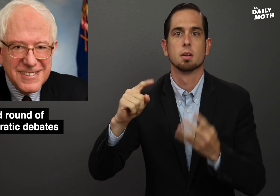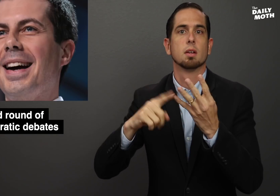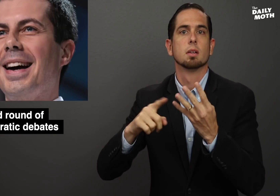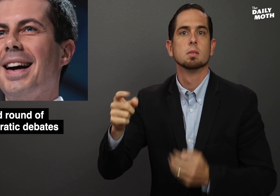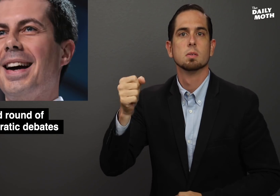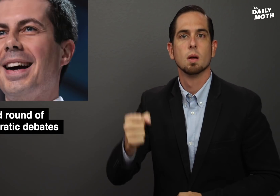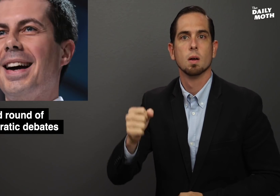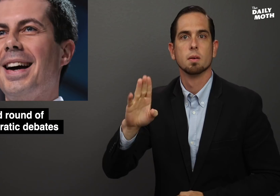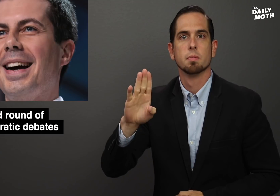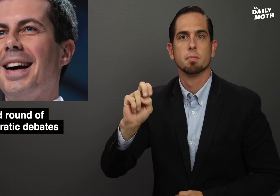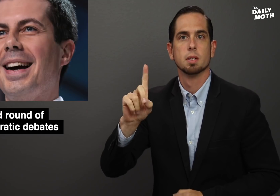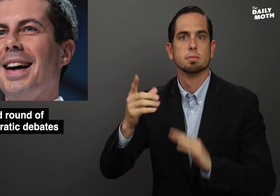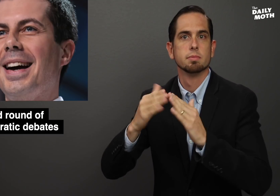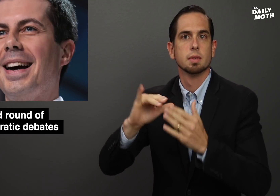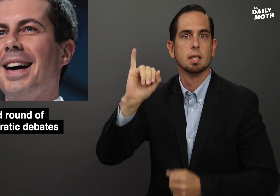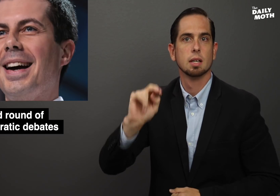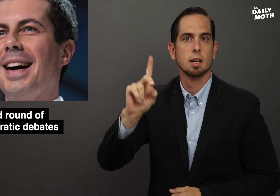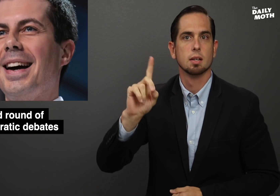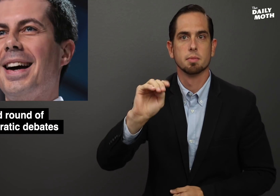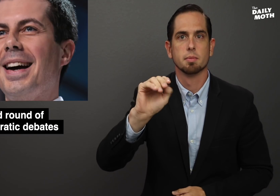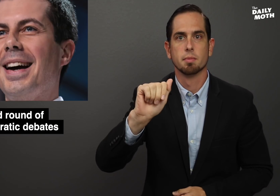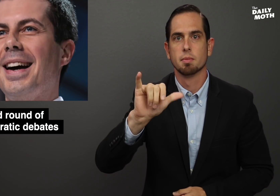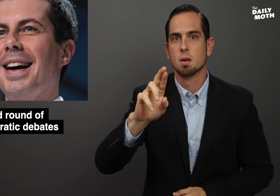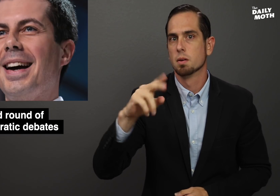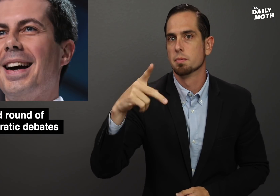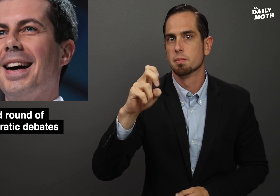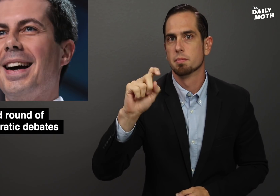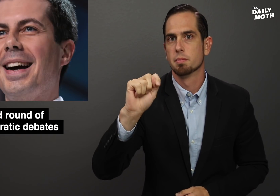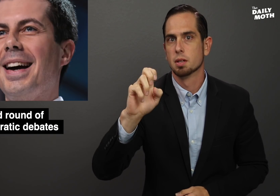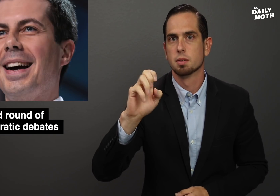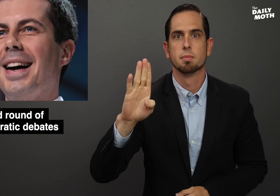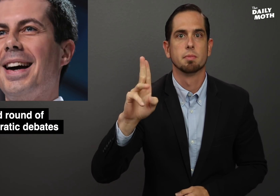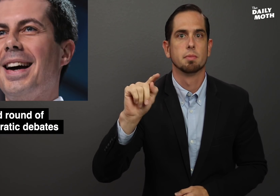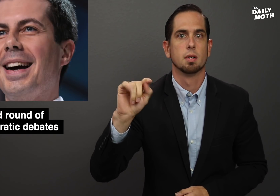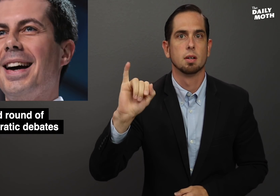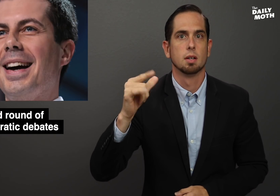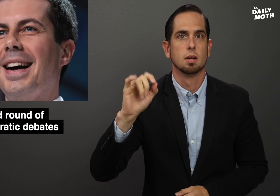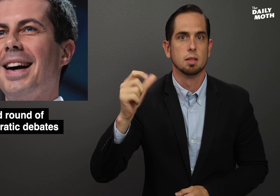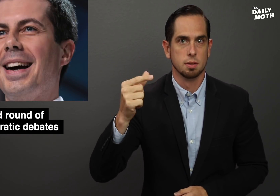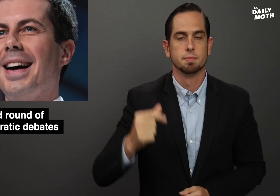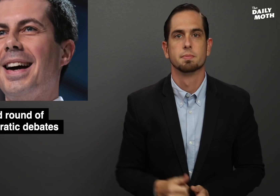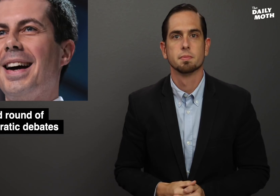and South Bend, Indiana Mayor Pete Buttigieg.